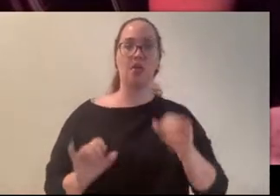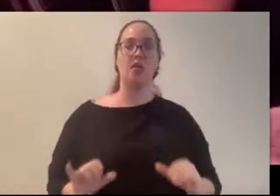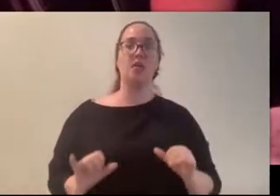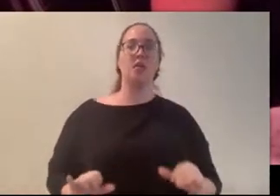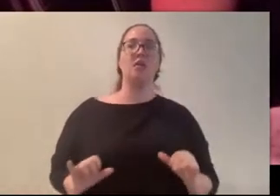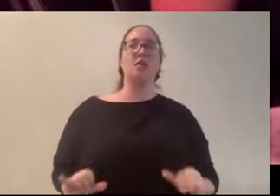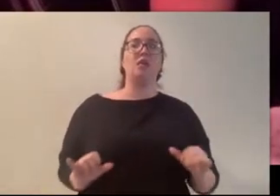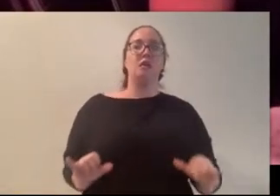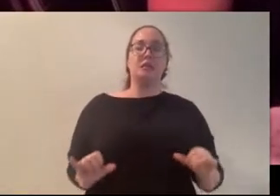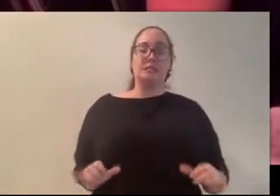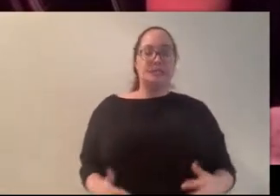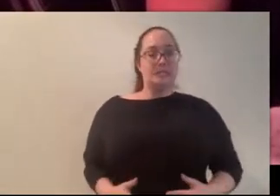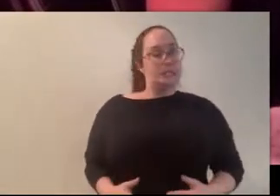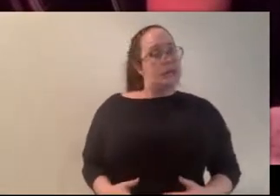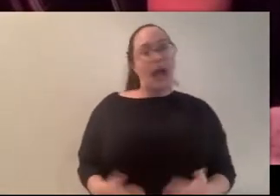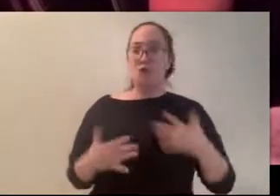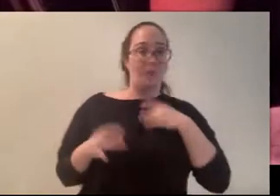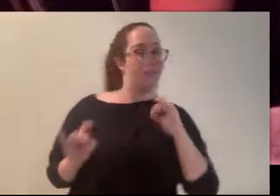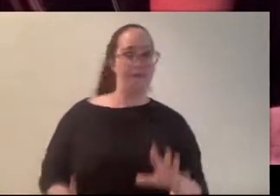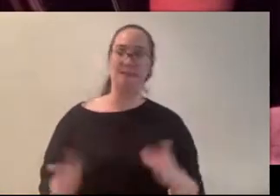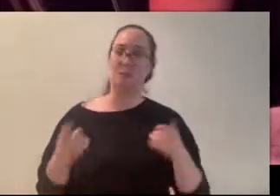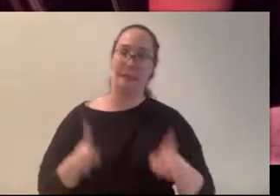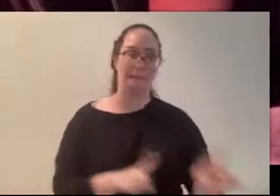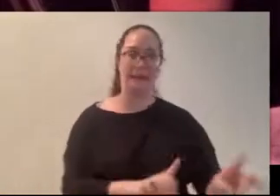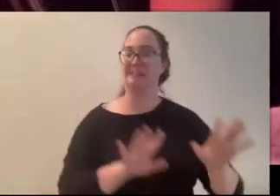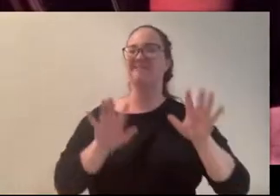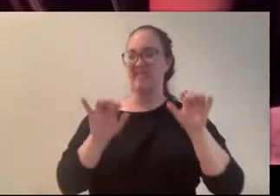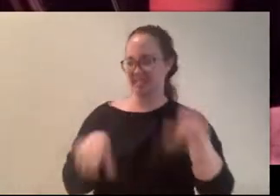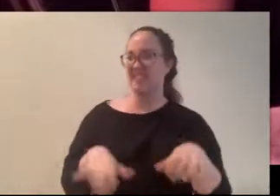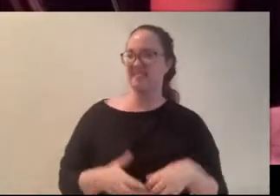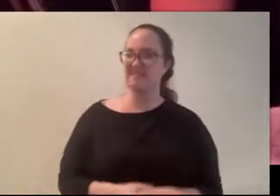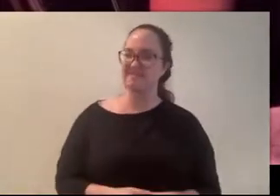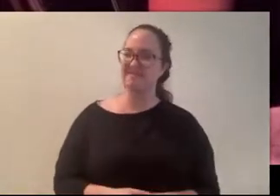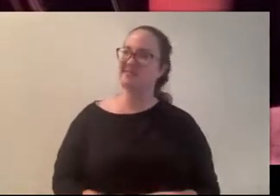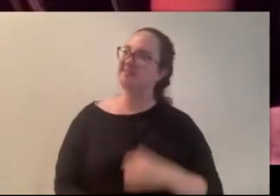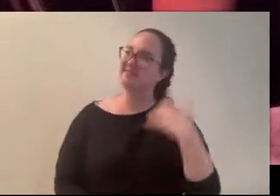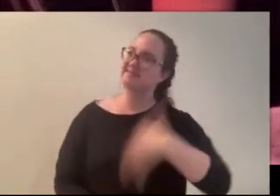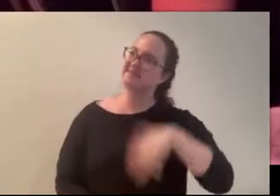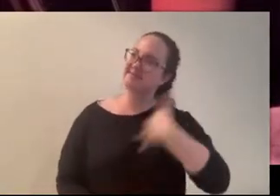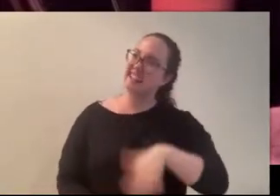this. This is weird what's going on? Um that's a good story! (Carly) Thank you (thomas) Now,